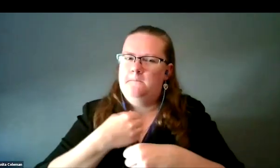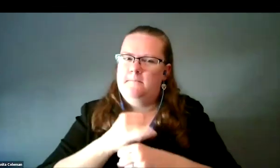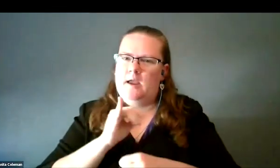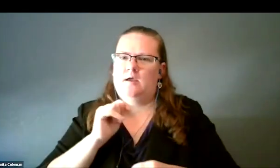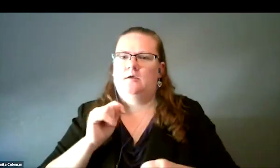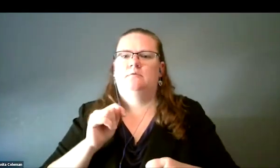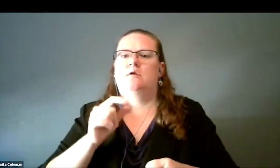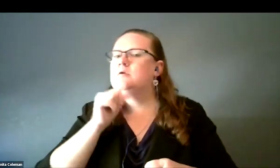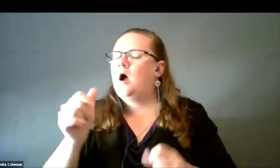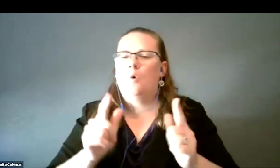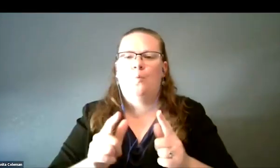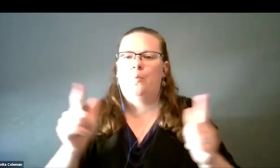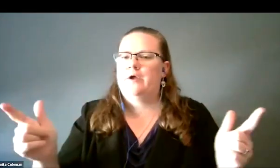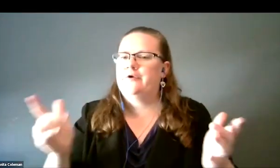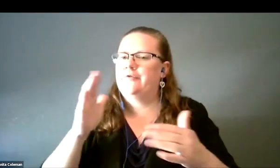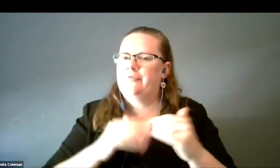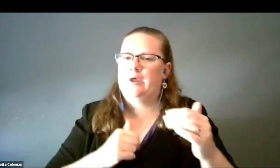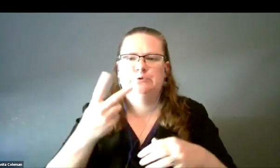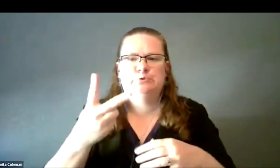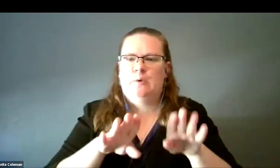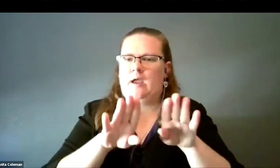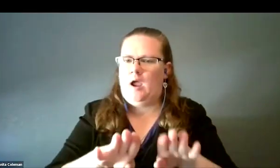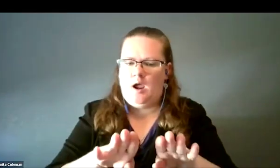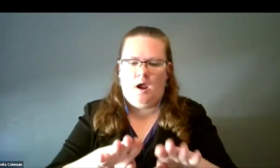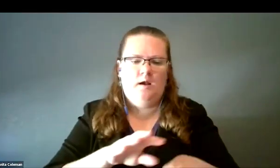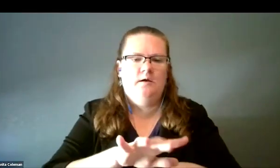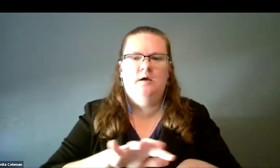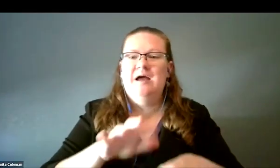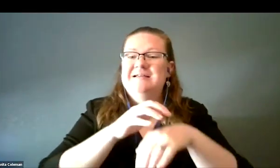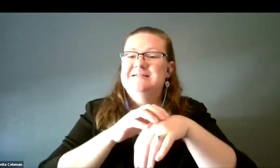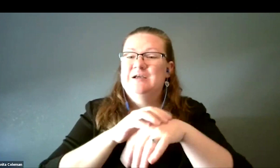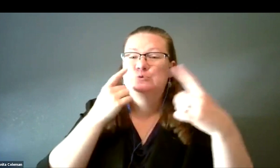than at least two hand spans, what kind of textures would work.